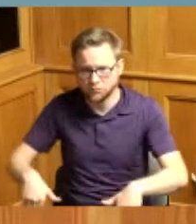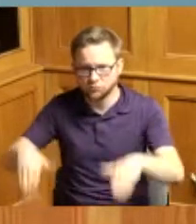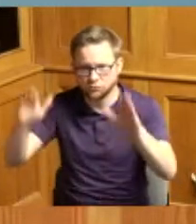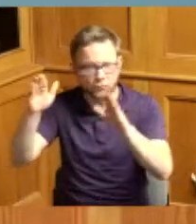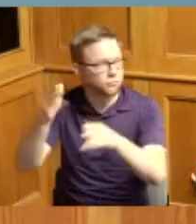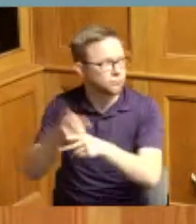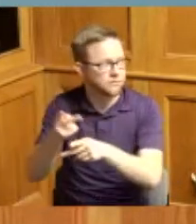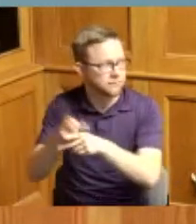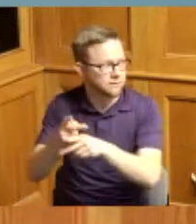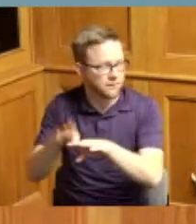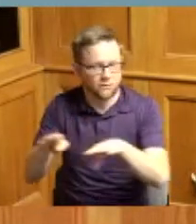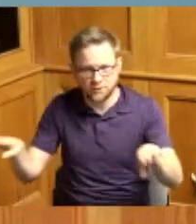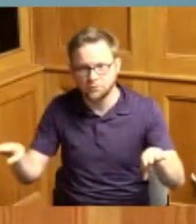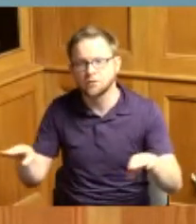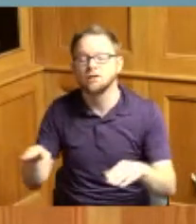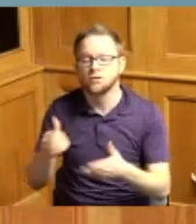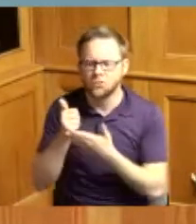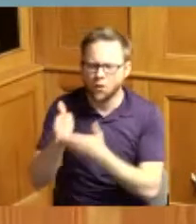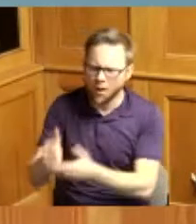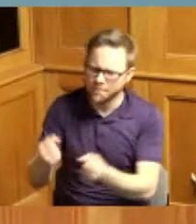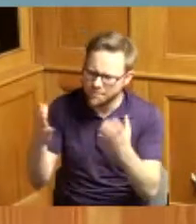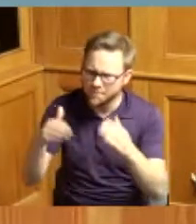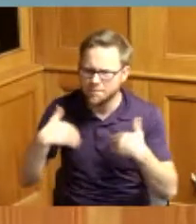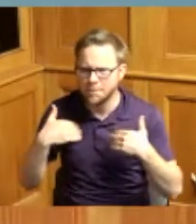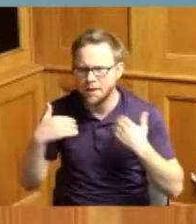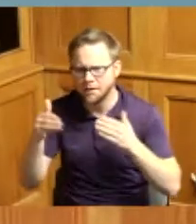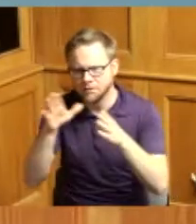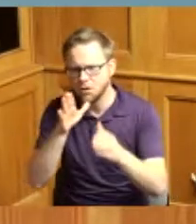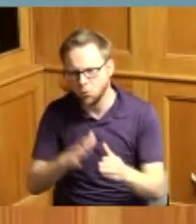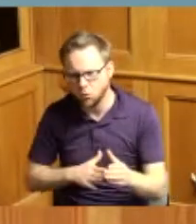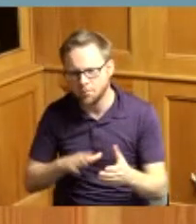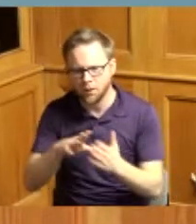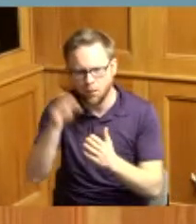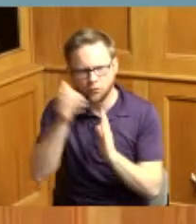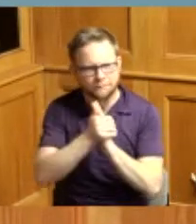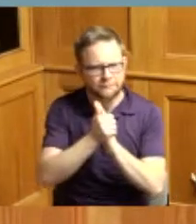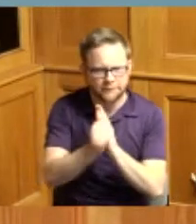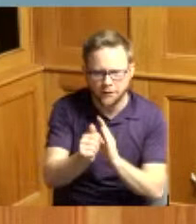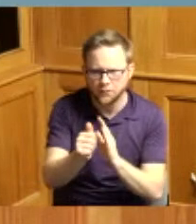learn the skills the strength of purpose passion and persistence